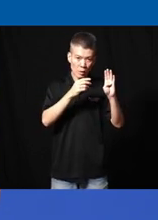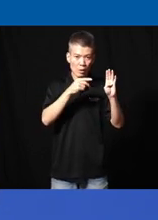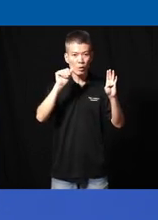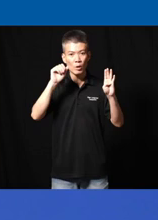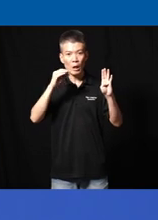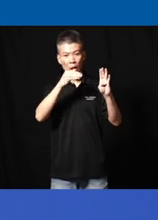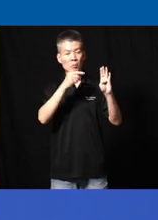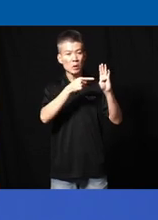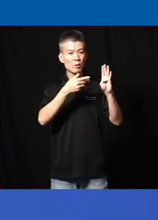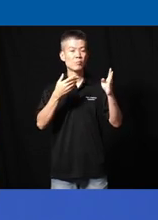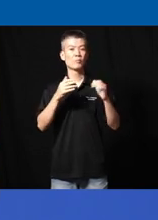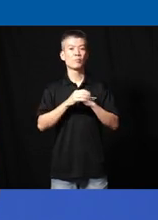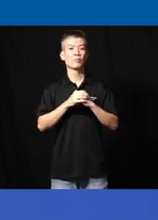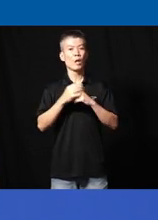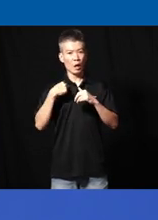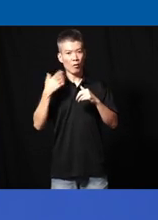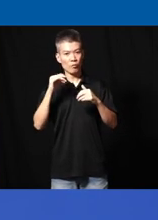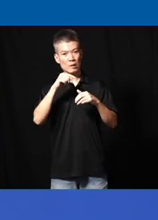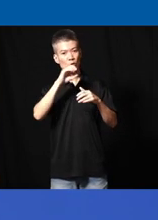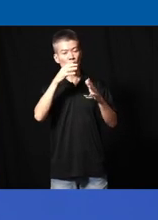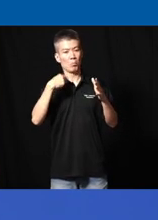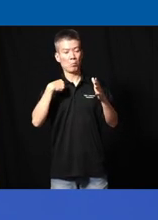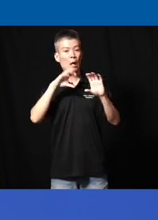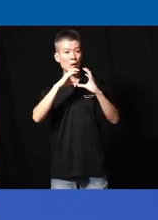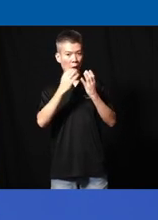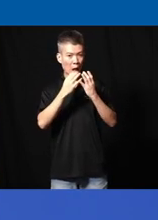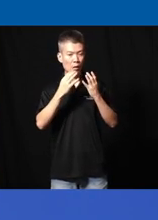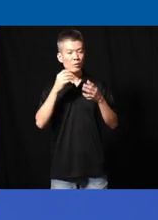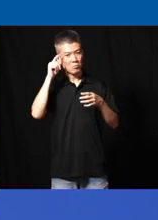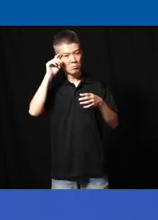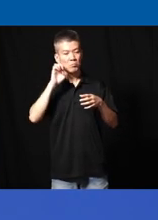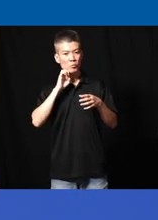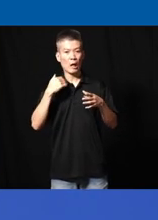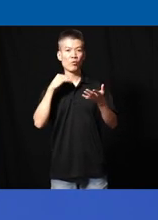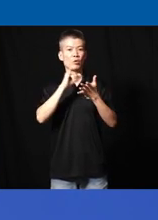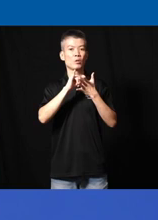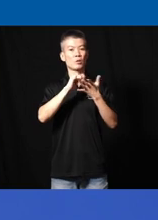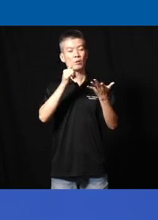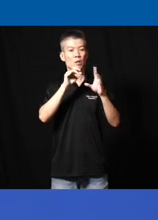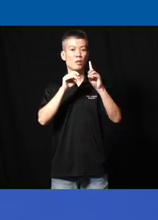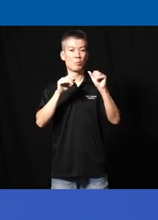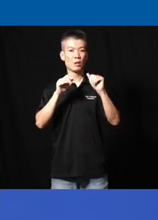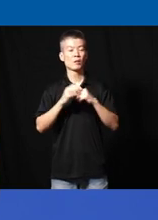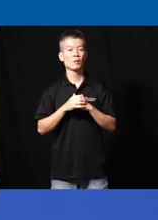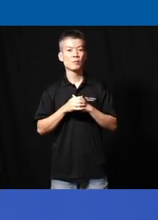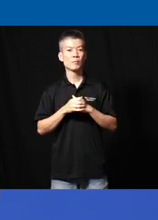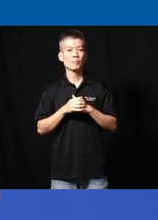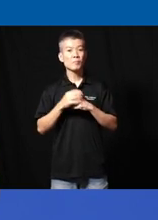teacher B I have this student in my class and he or she has this particular disability and I see